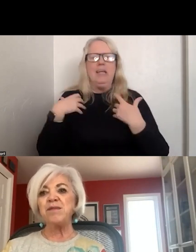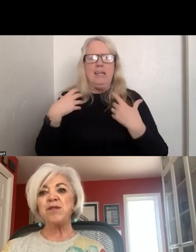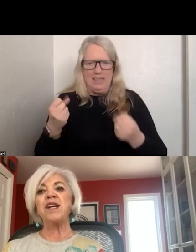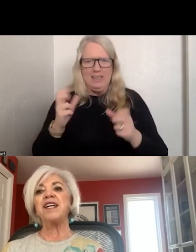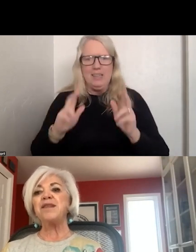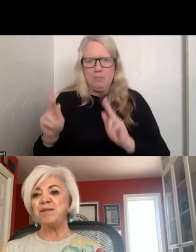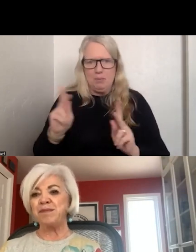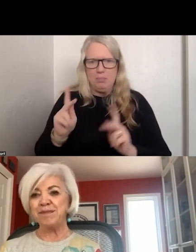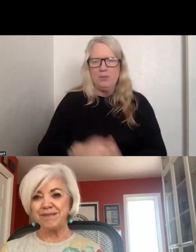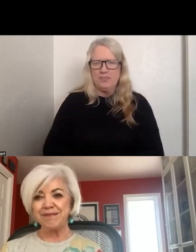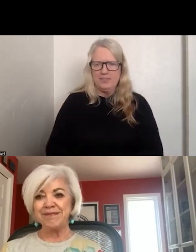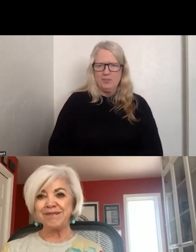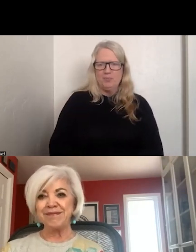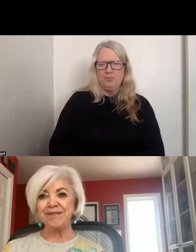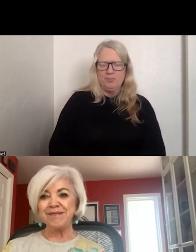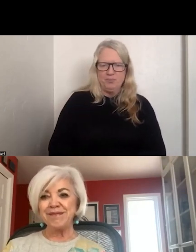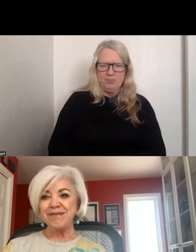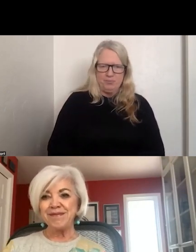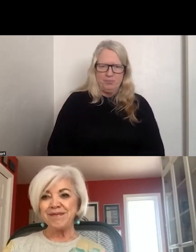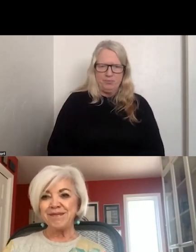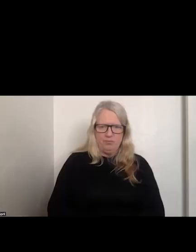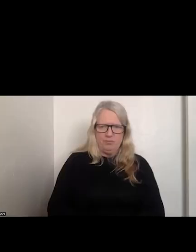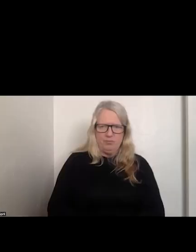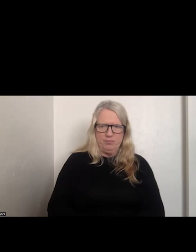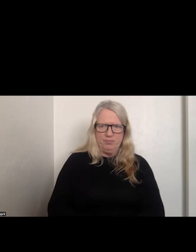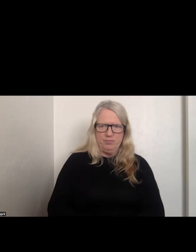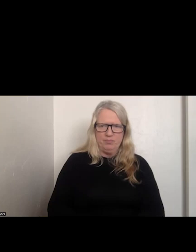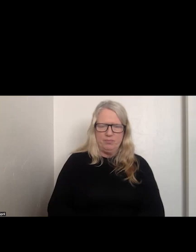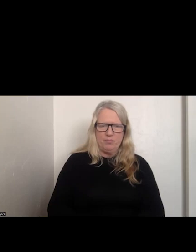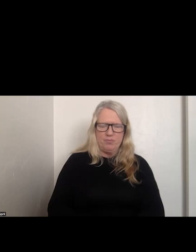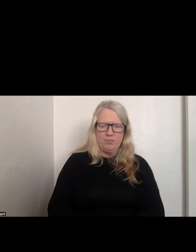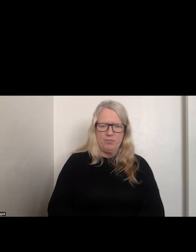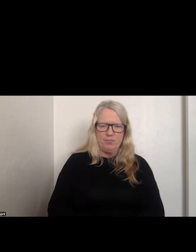HEAR FROM THE BALTIMORE POLICE AND THE -- THIS IS A QUICK TRAILOR THAT EVERYONE CAN VIEW. IT IS CALLED HEALING PEOPLE HEALING PEOPLE.